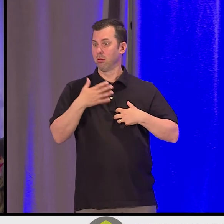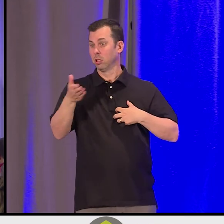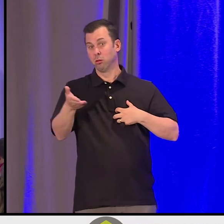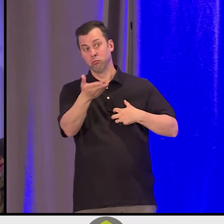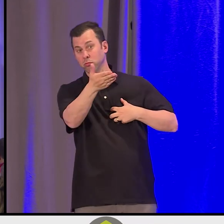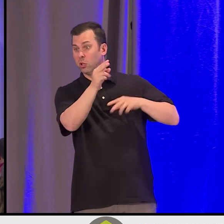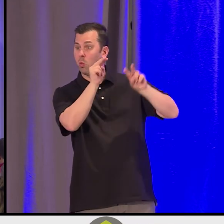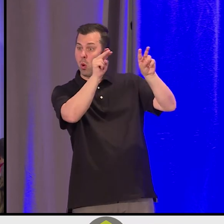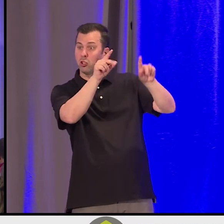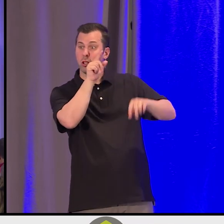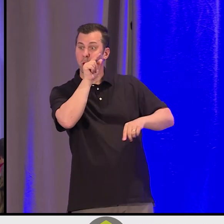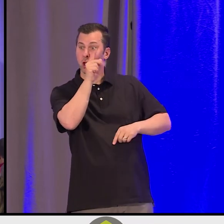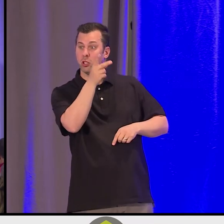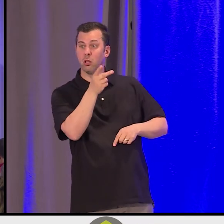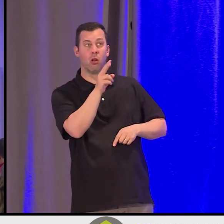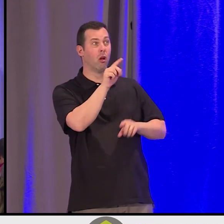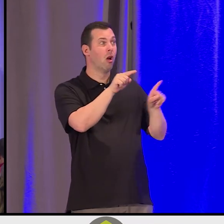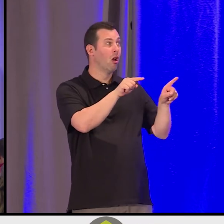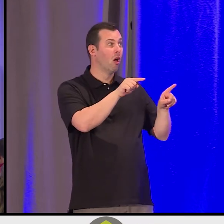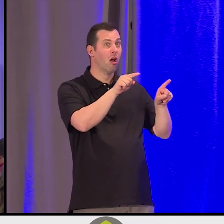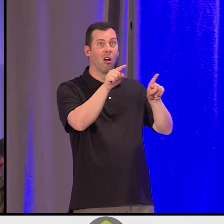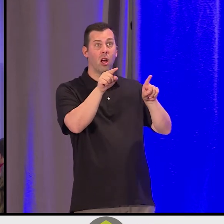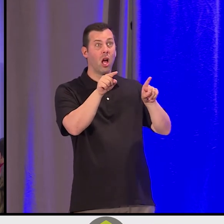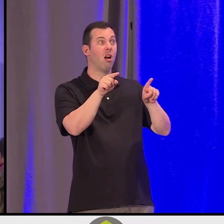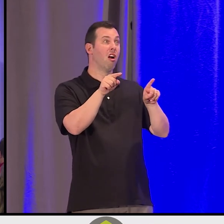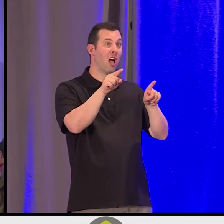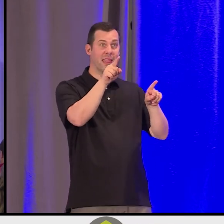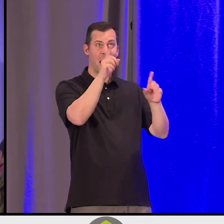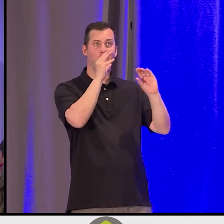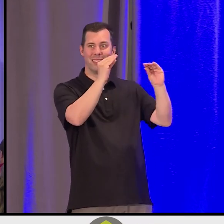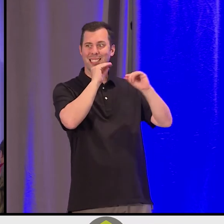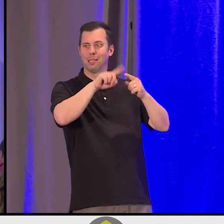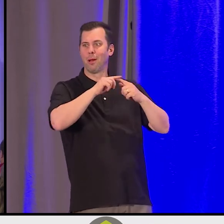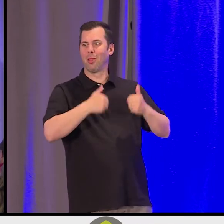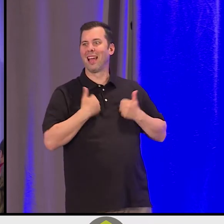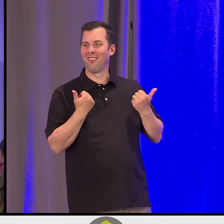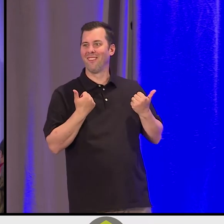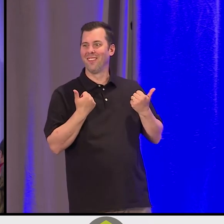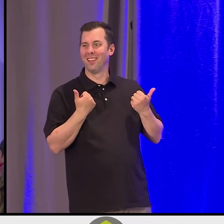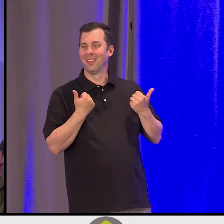We were finding these gems of unconscious competencies within our teachings